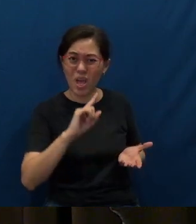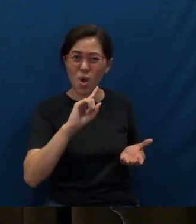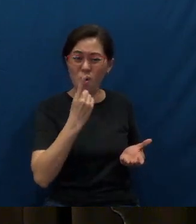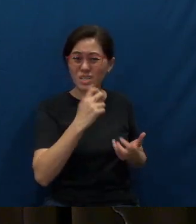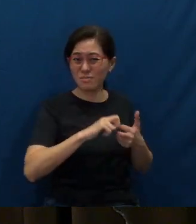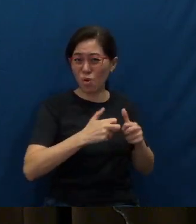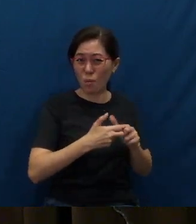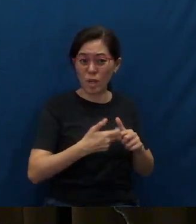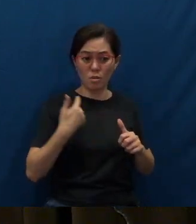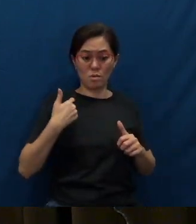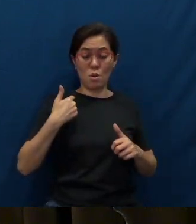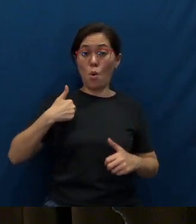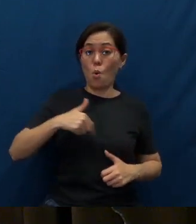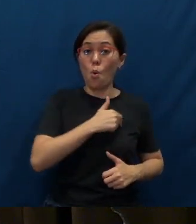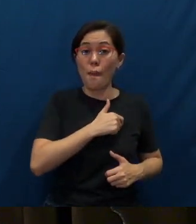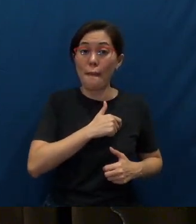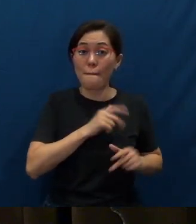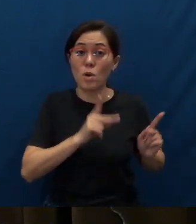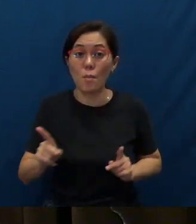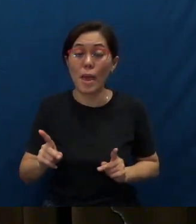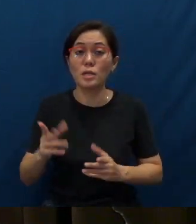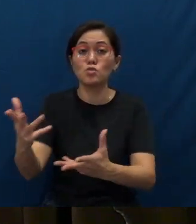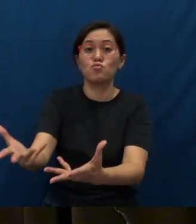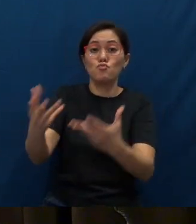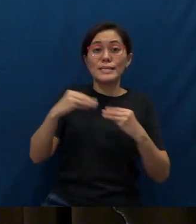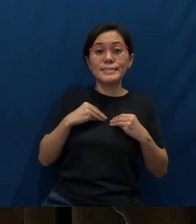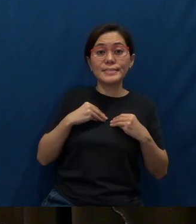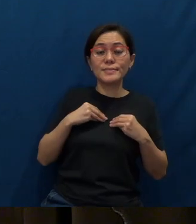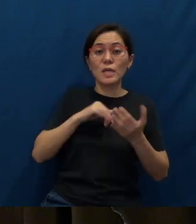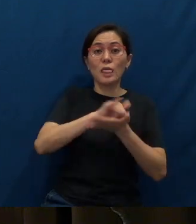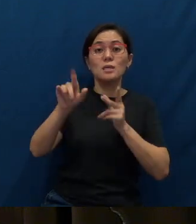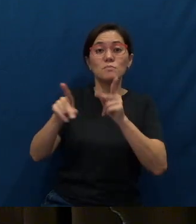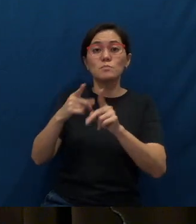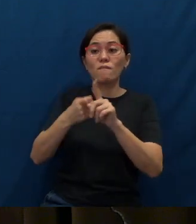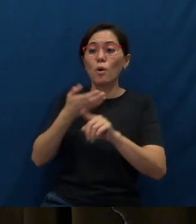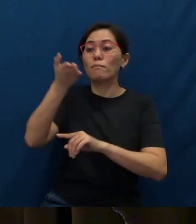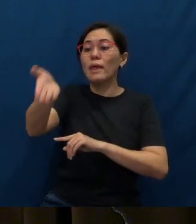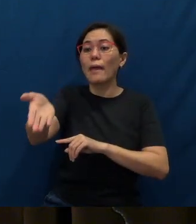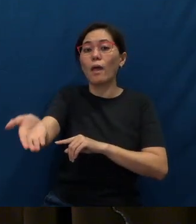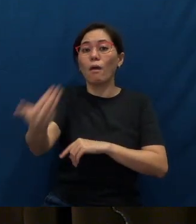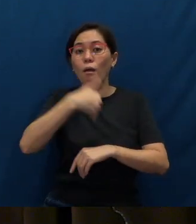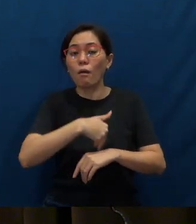Are we prepared to receive the people from across the road?